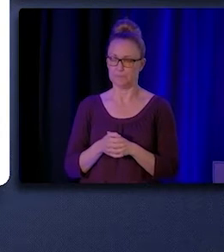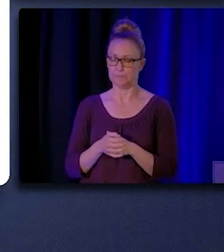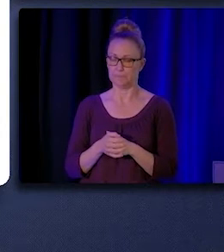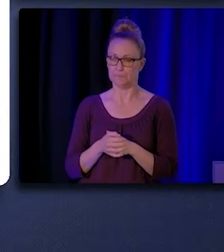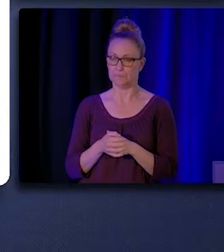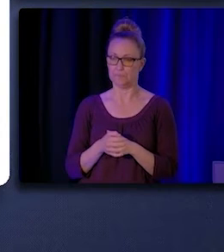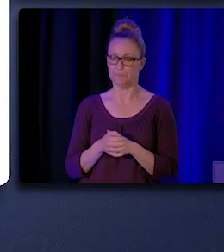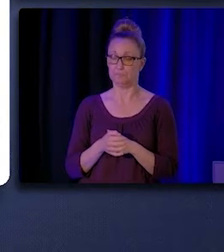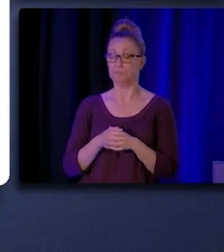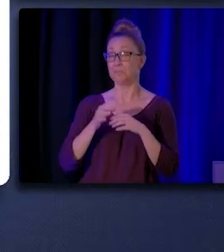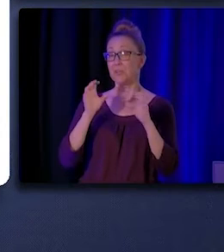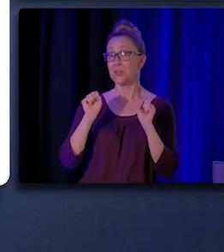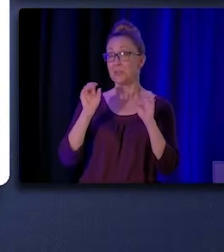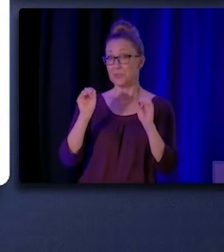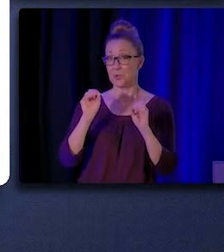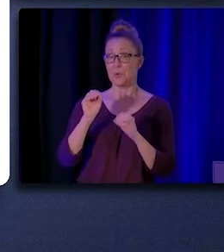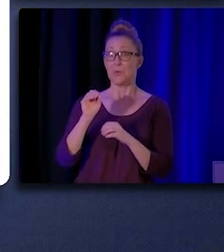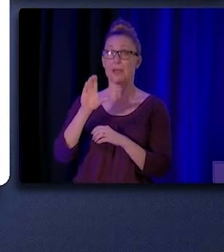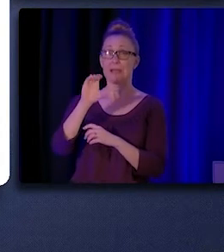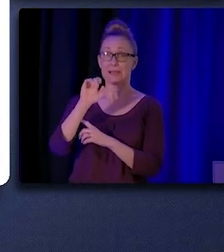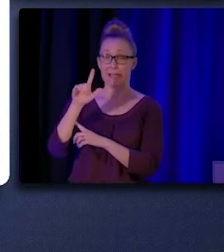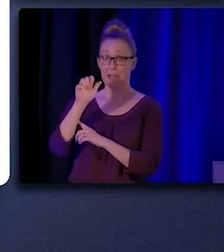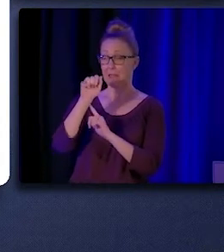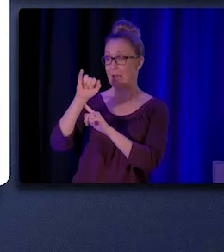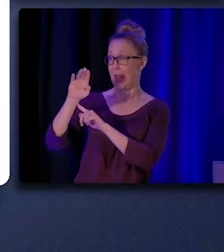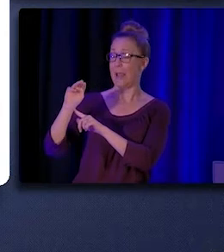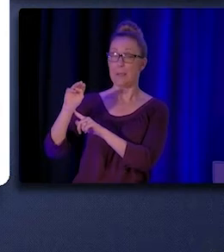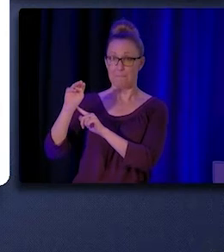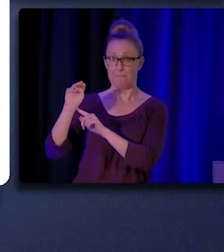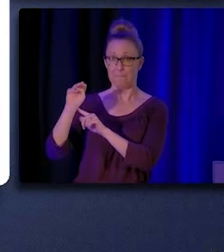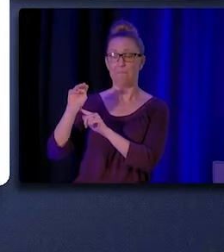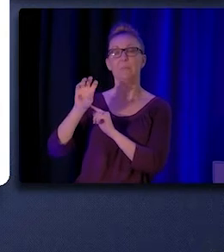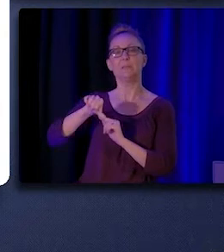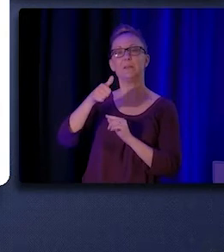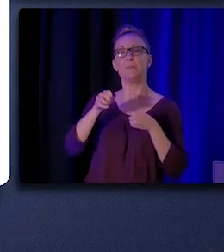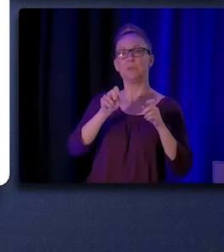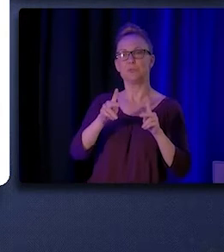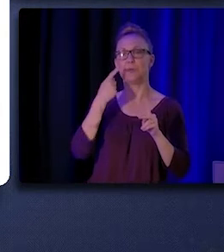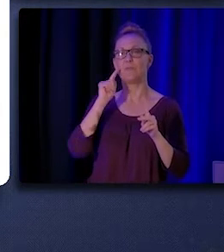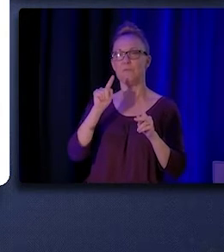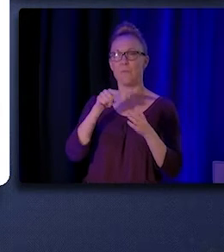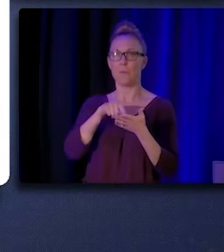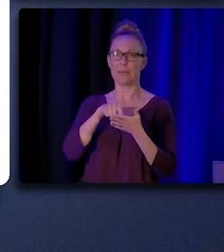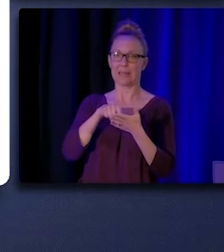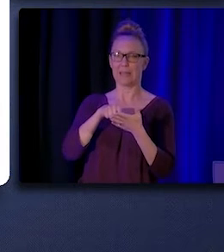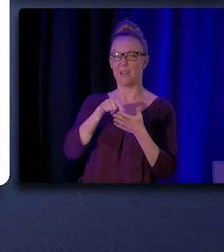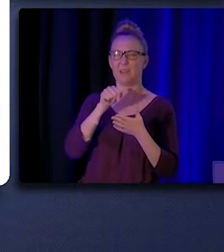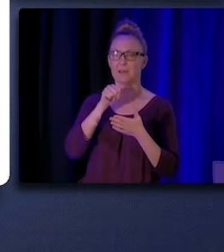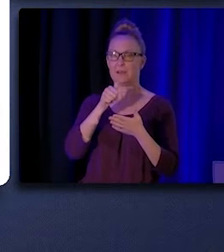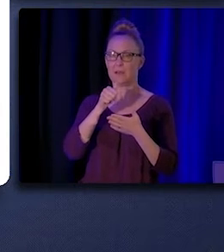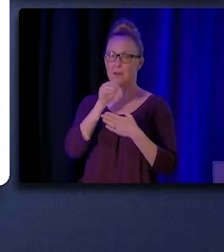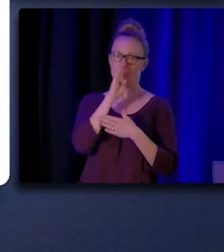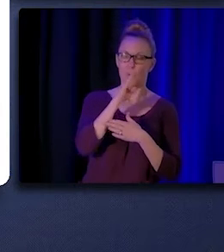So CalAIM is another opportunity for more indirect billing of CHW/P services.